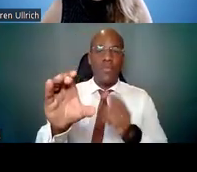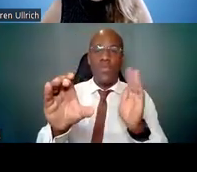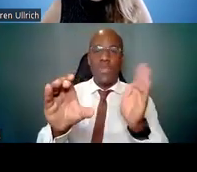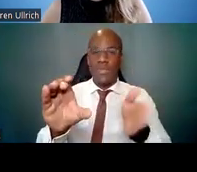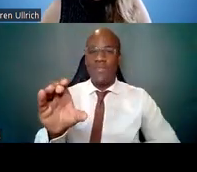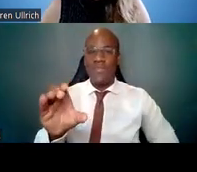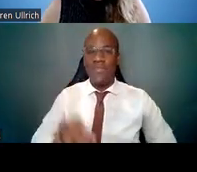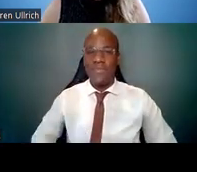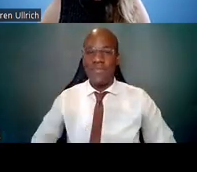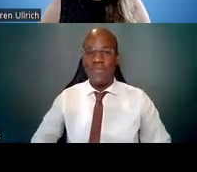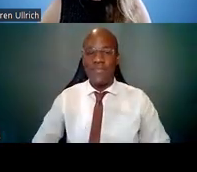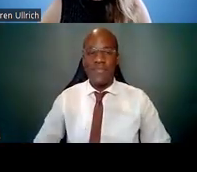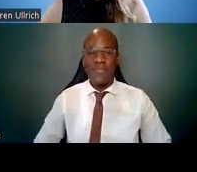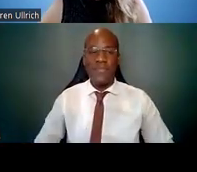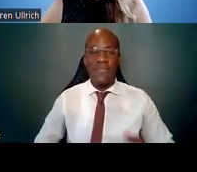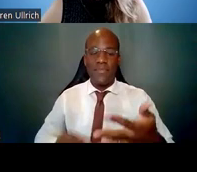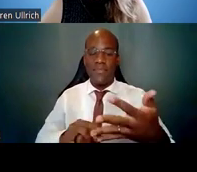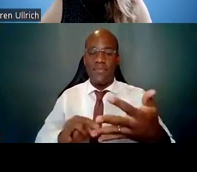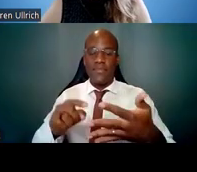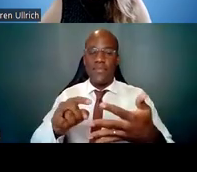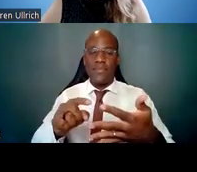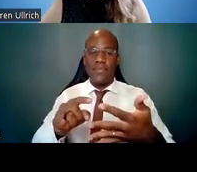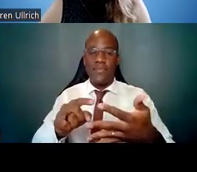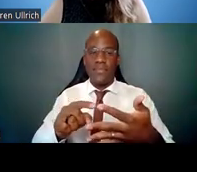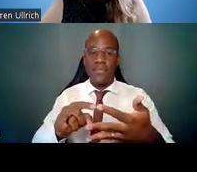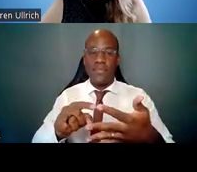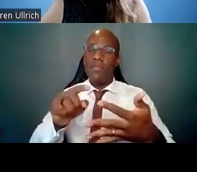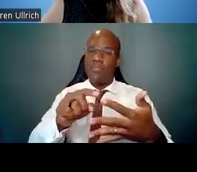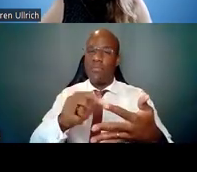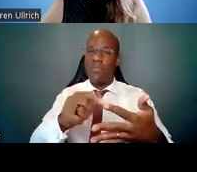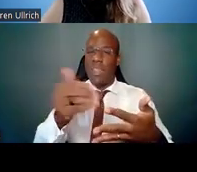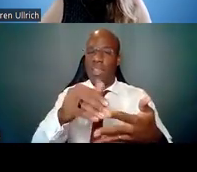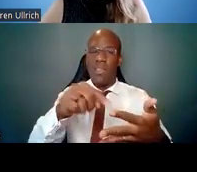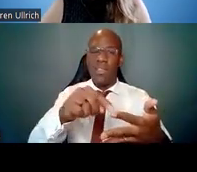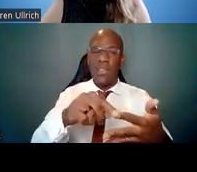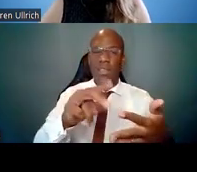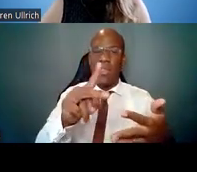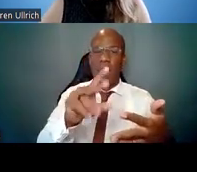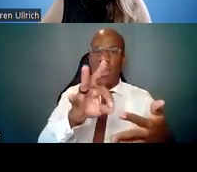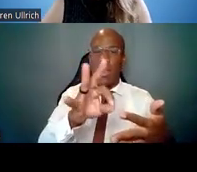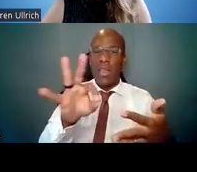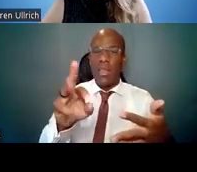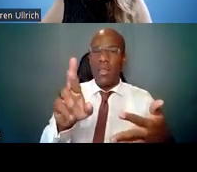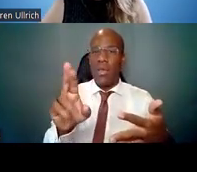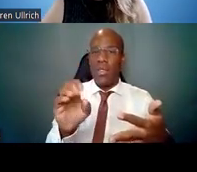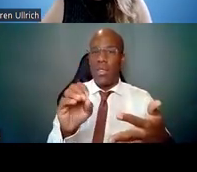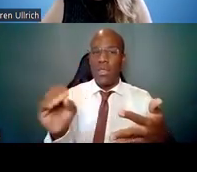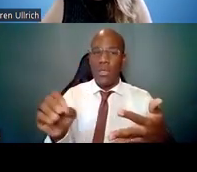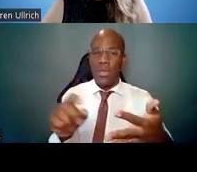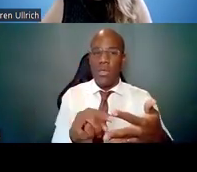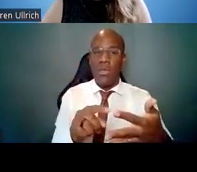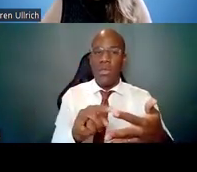The K99-R00 -- so this is a transition from postdoc to tenure track faculty.